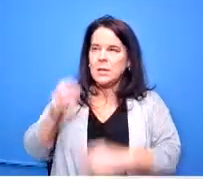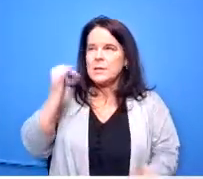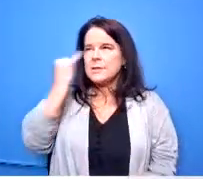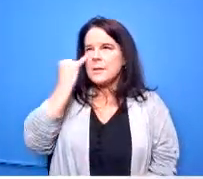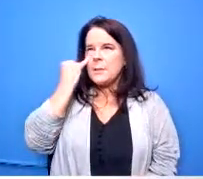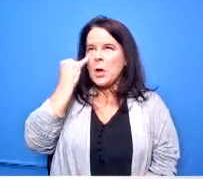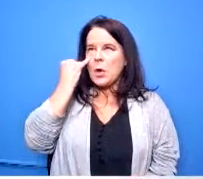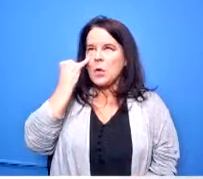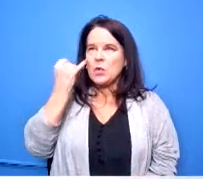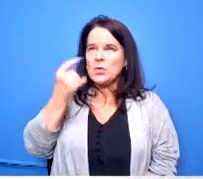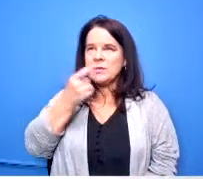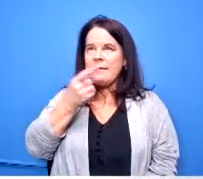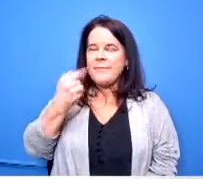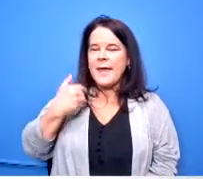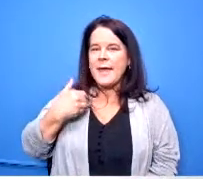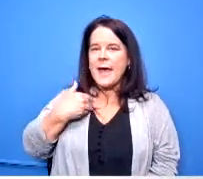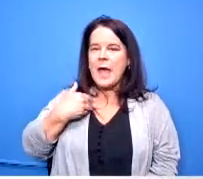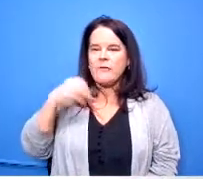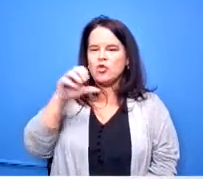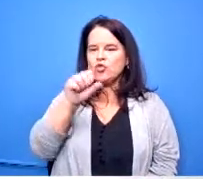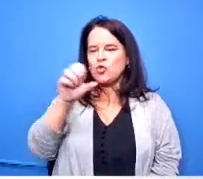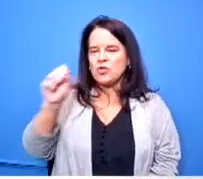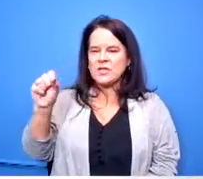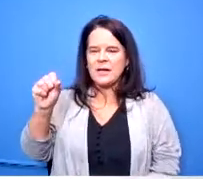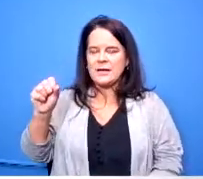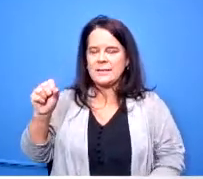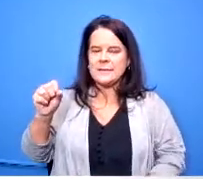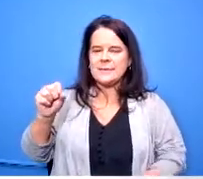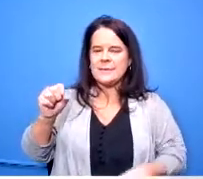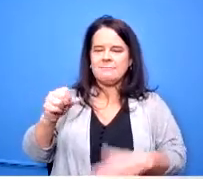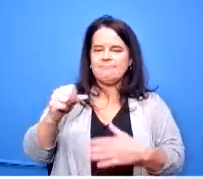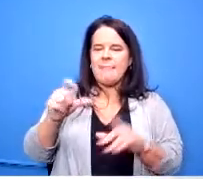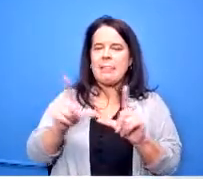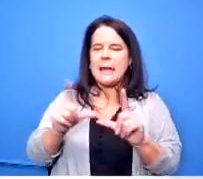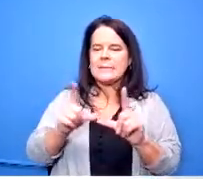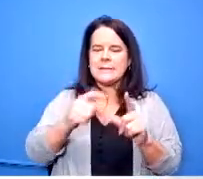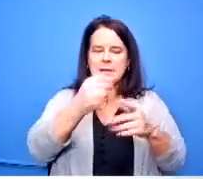comprehensive social studies license there's a whole list of courses in our book